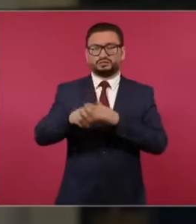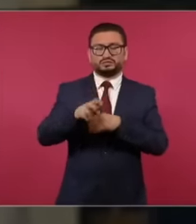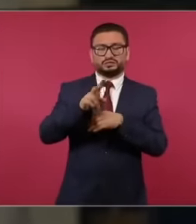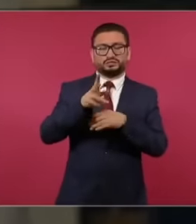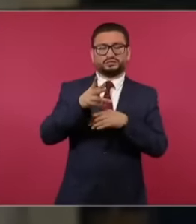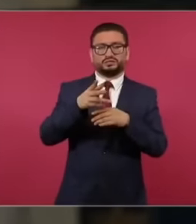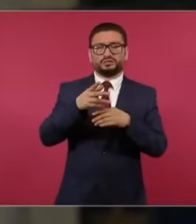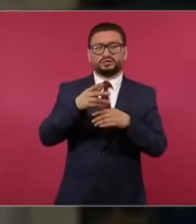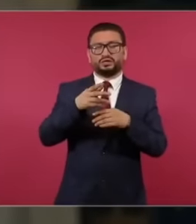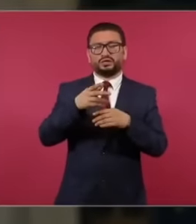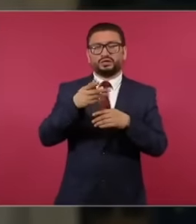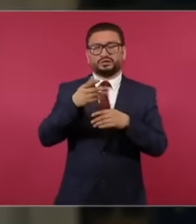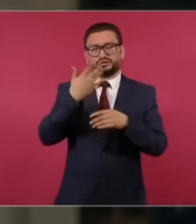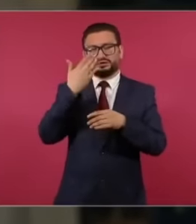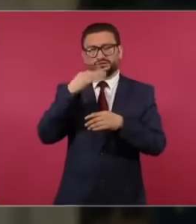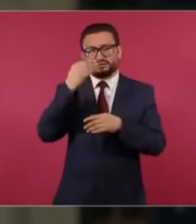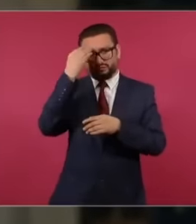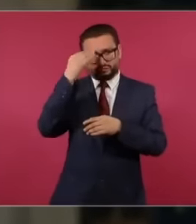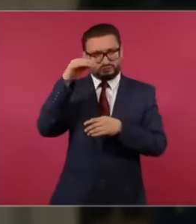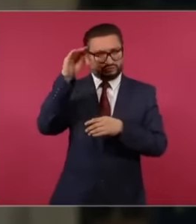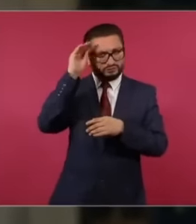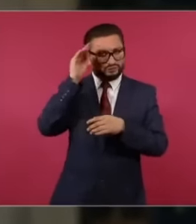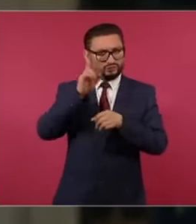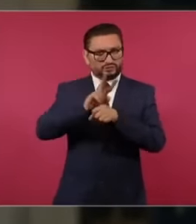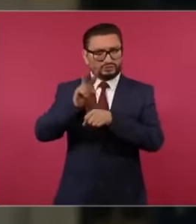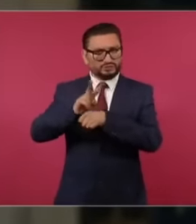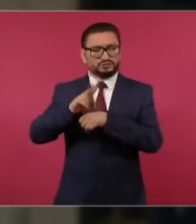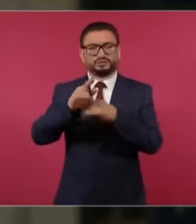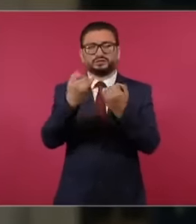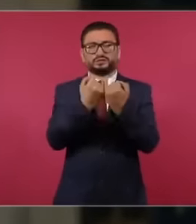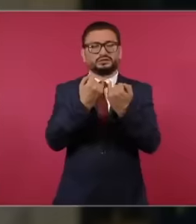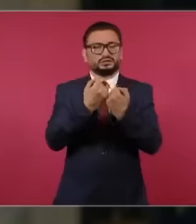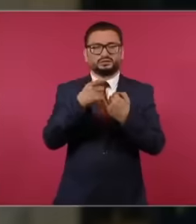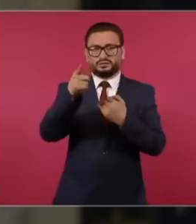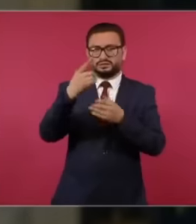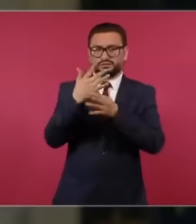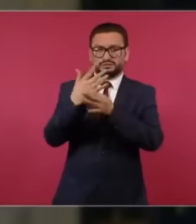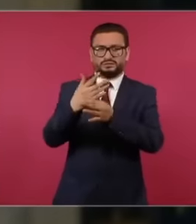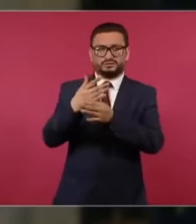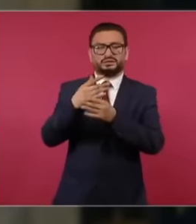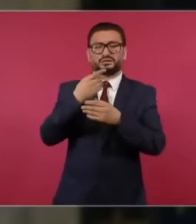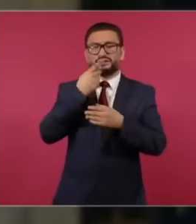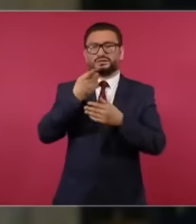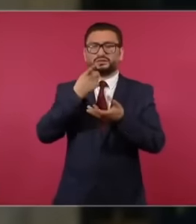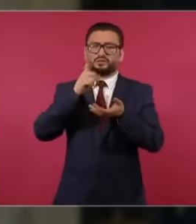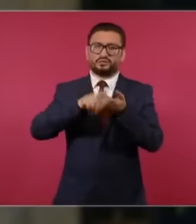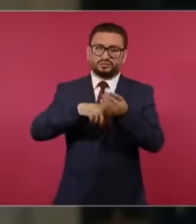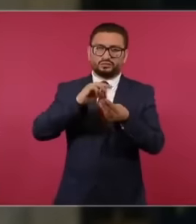has become clear and also your constant emphasis on the roots of the problem. But In addition to that,